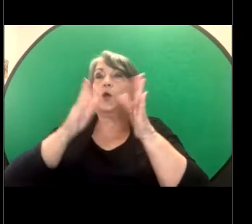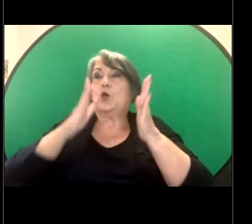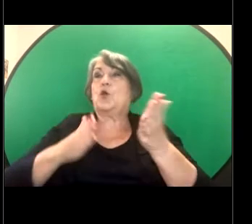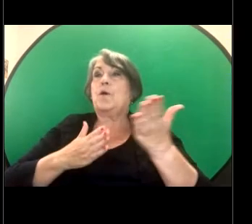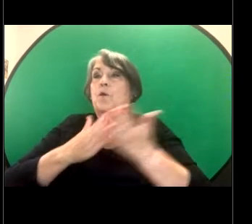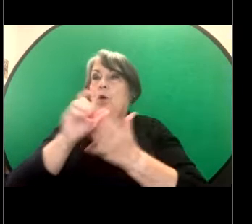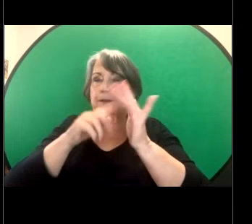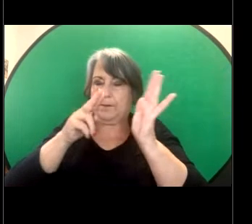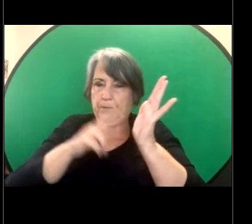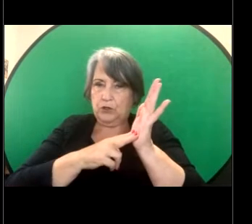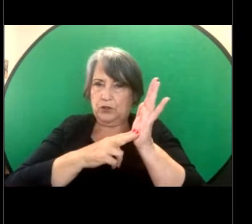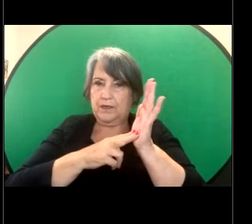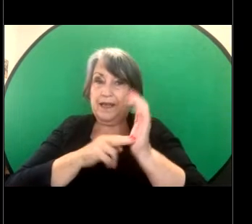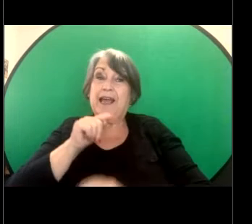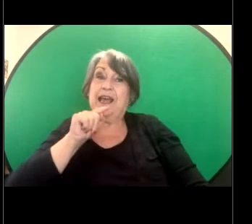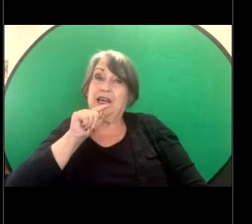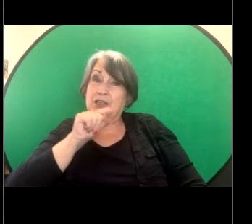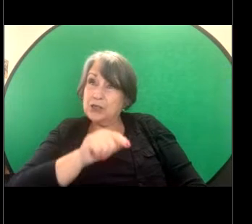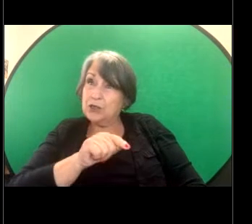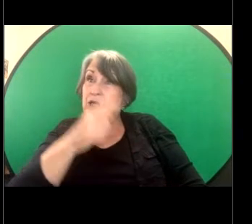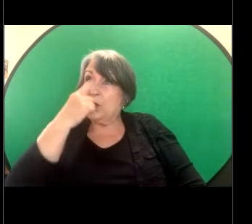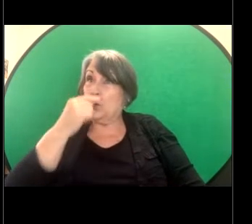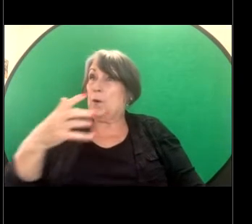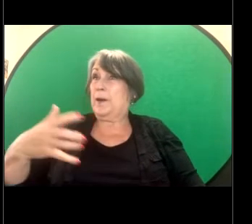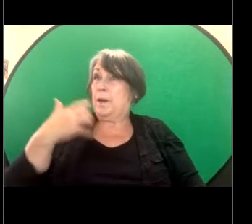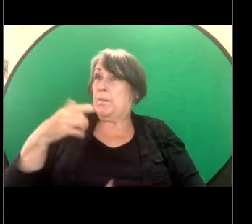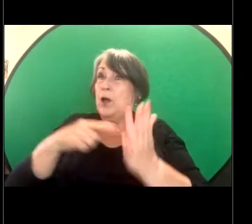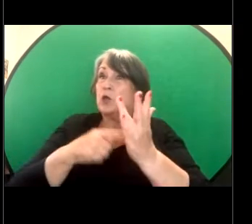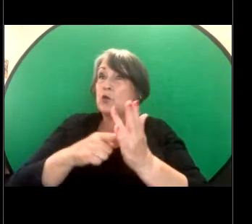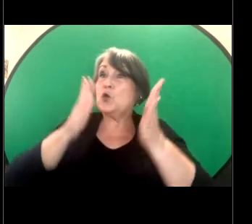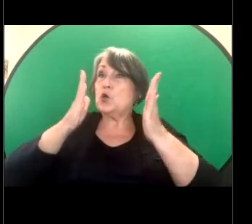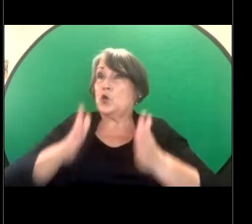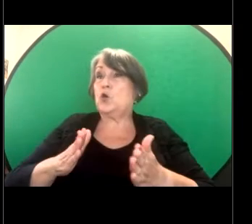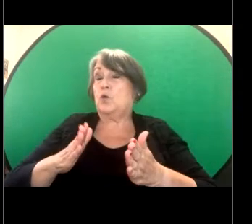and she may also have the right to complain to the Australian Human Rights Commission and she can